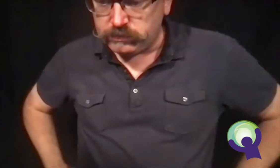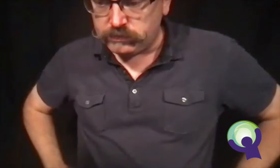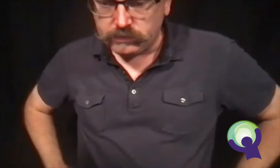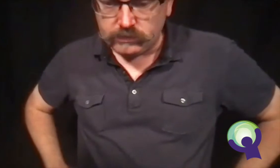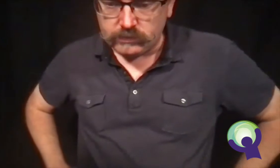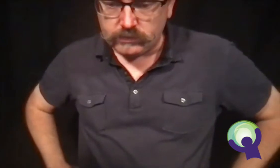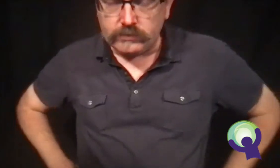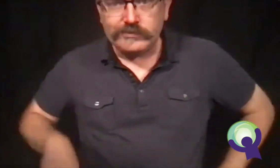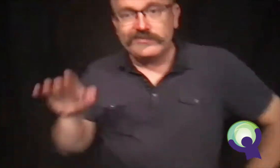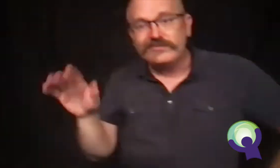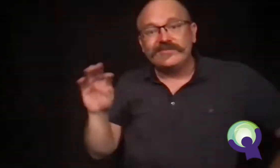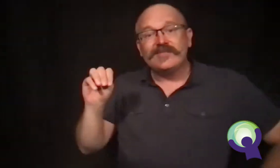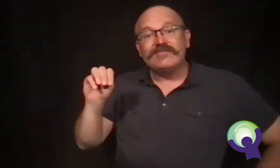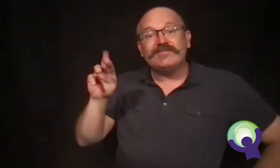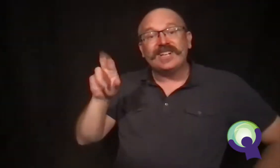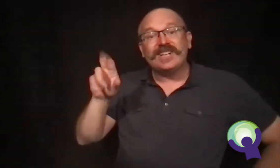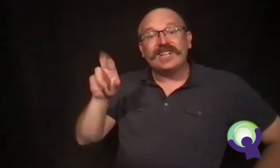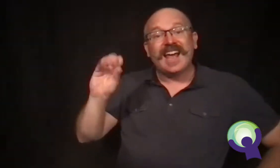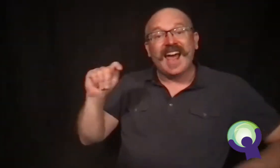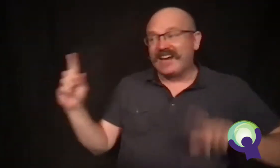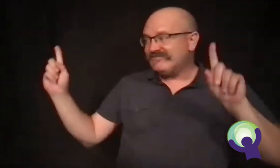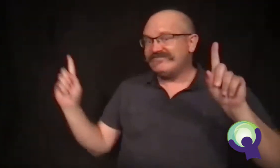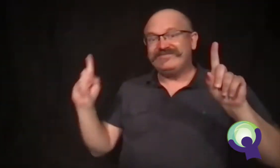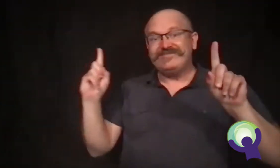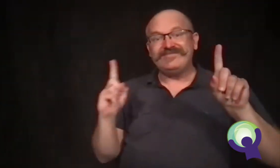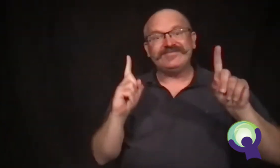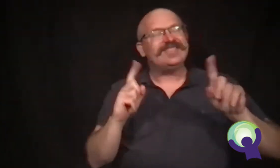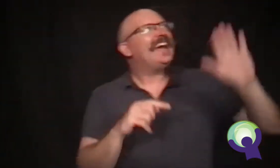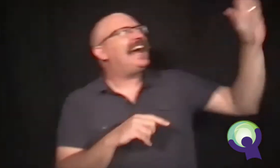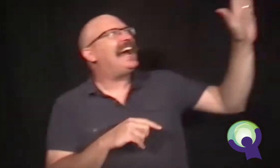"I'd like to check out these books," he said quietly.